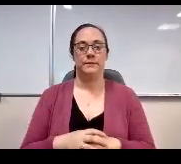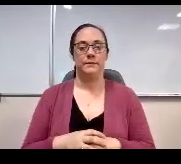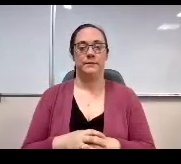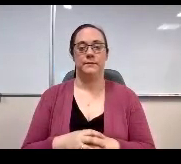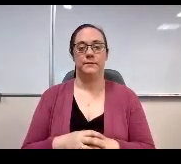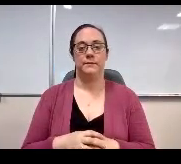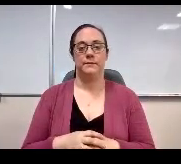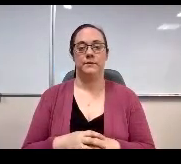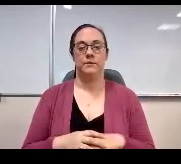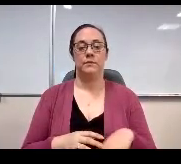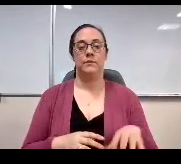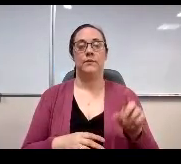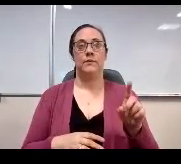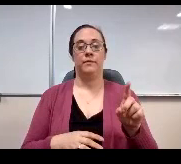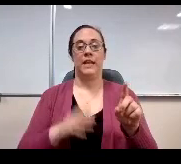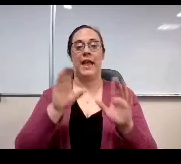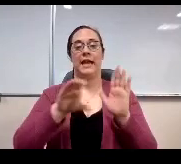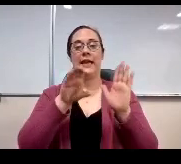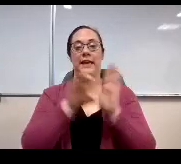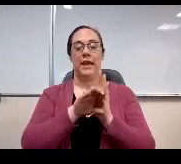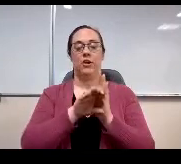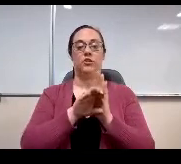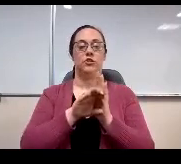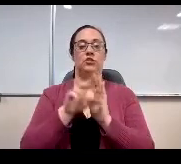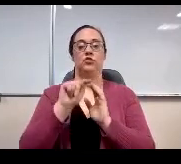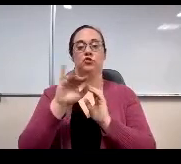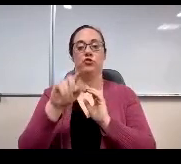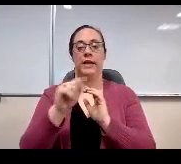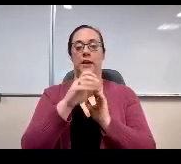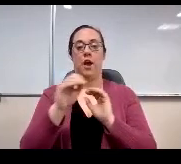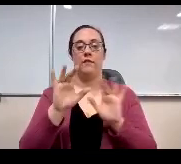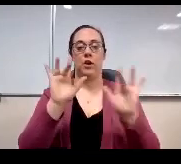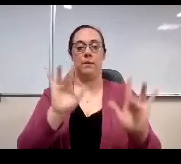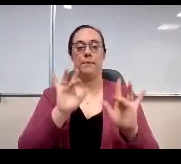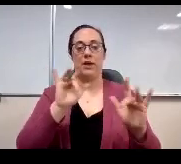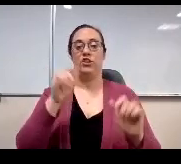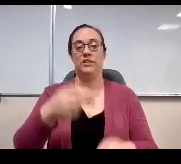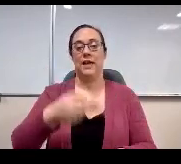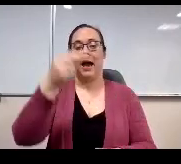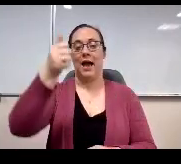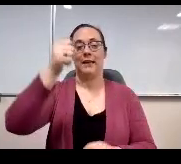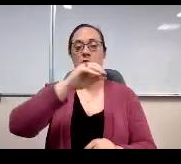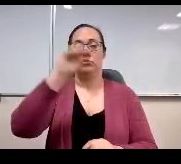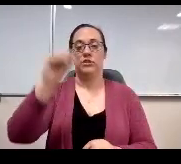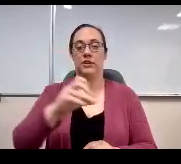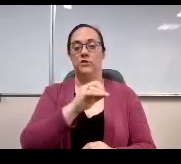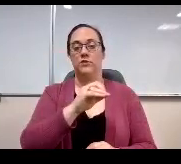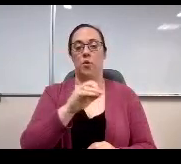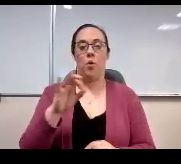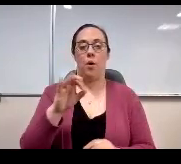As you will see, the character trait of compassion continues to receive among the highest percentages or most